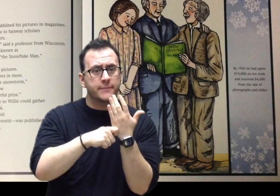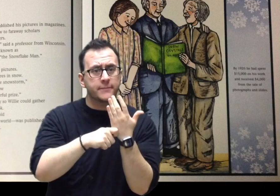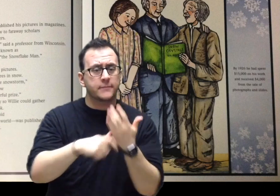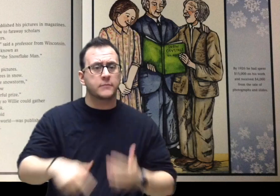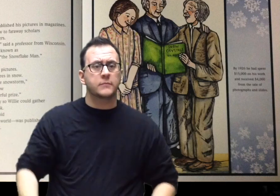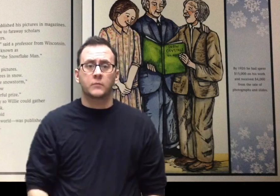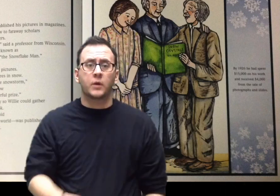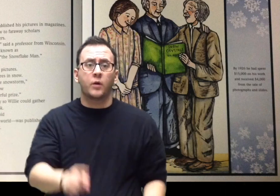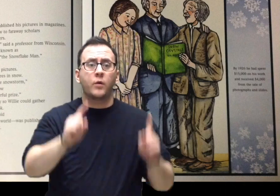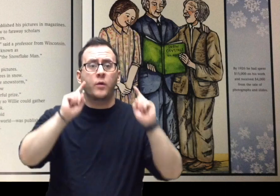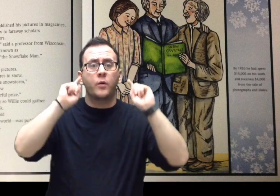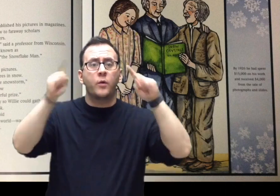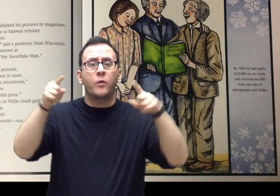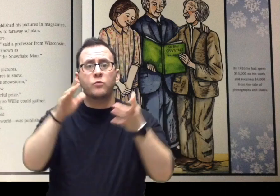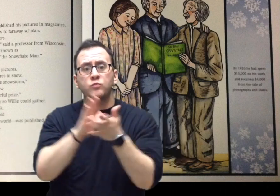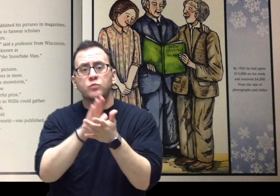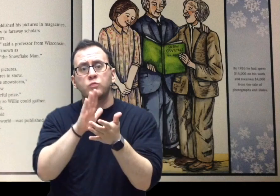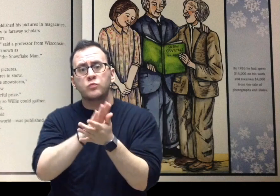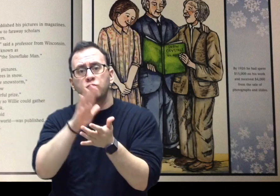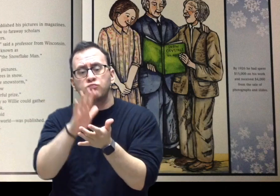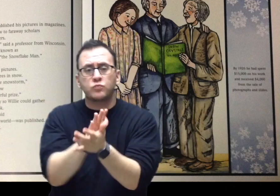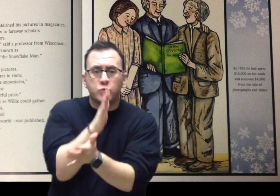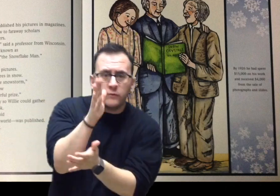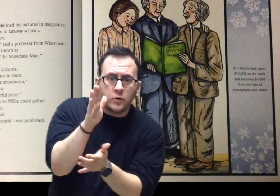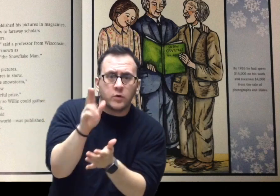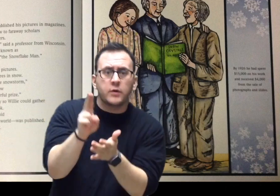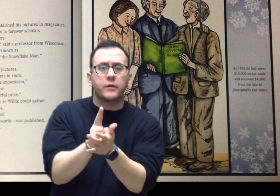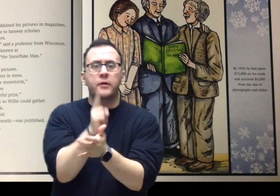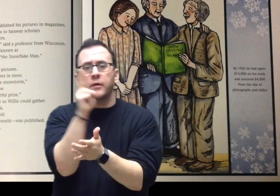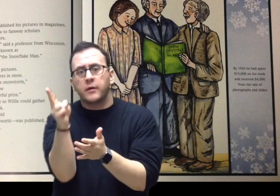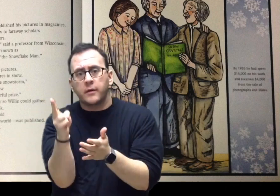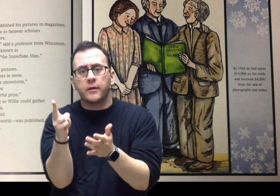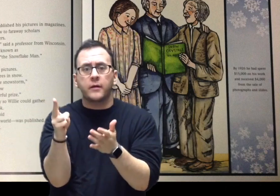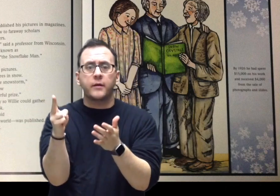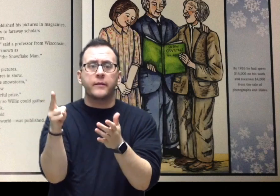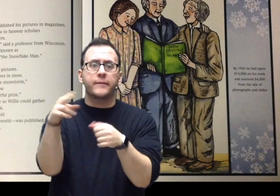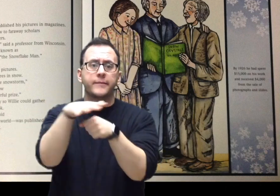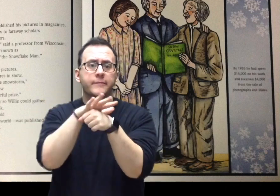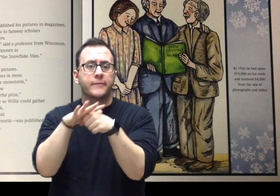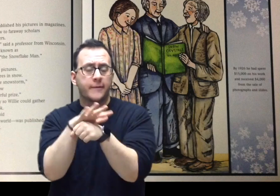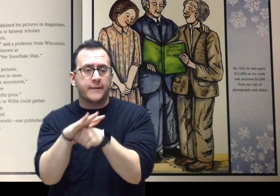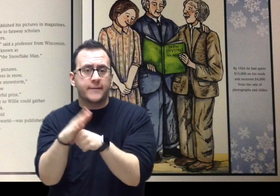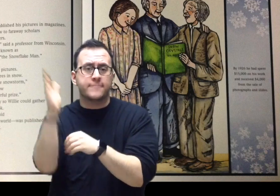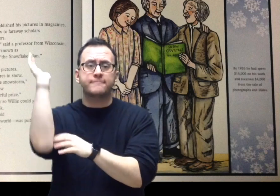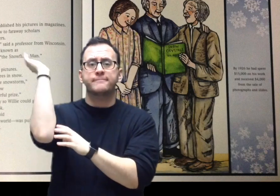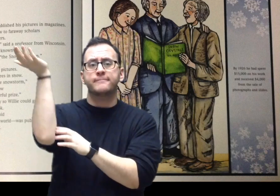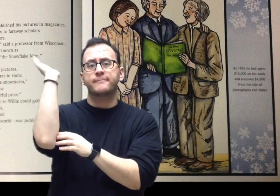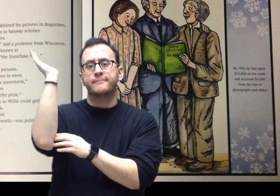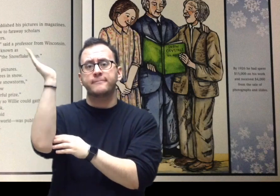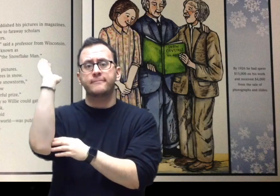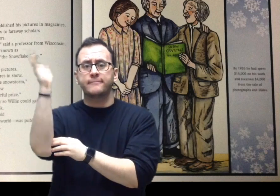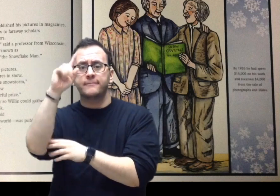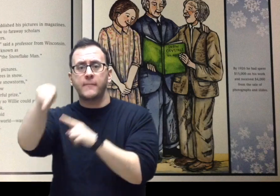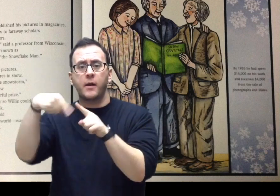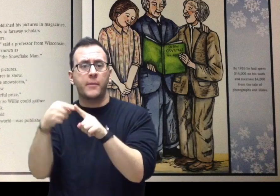He gave speeches about snow to faraway scholars and neighborhood skywatchers. “You are doing a great work,” said a professor from Wisconsin.